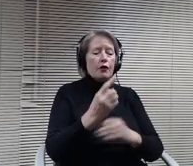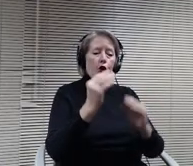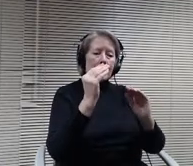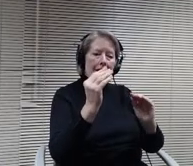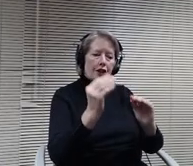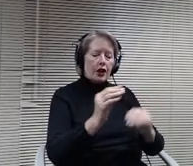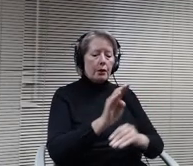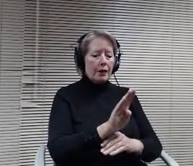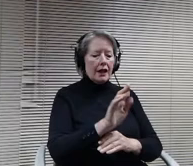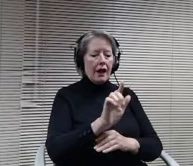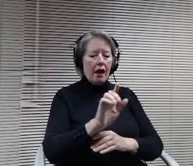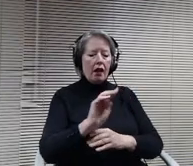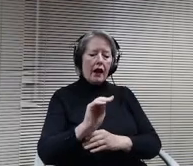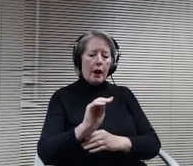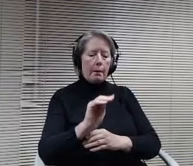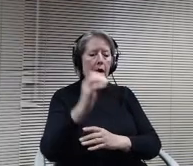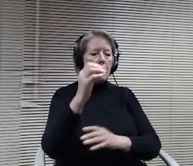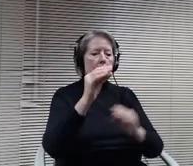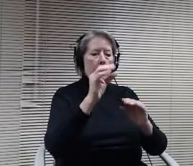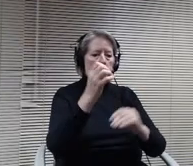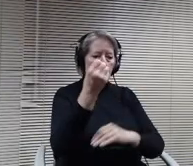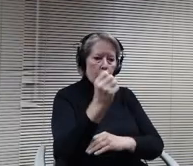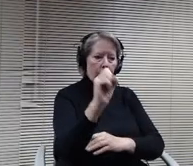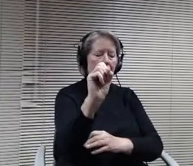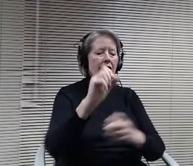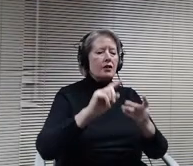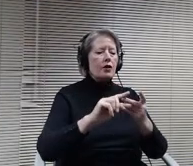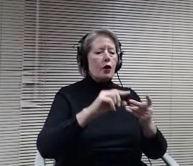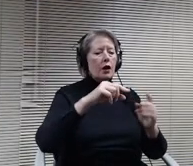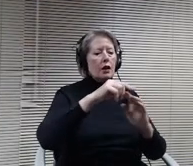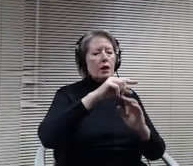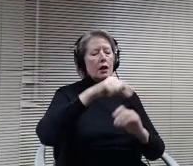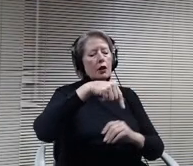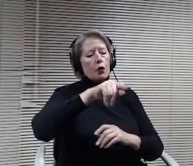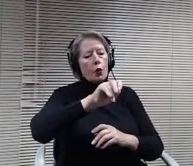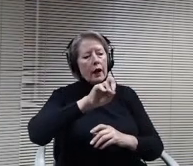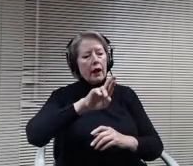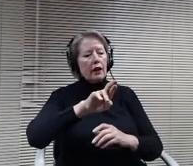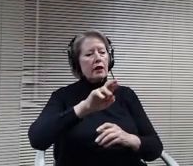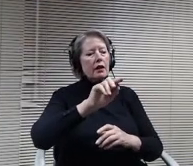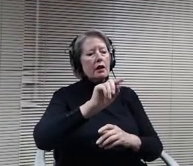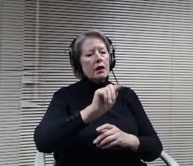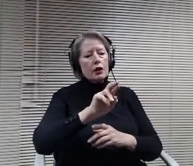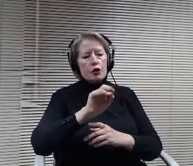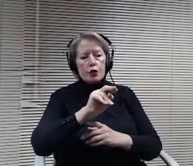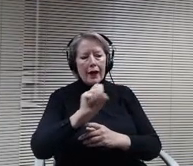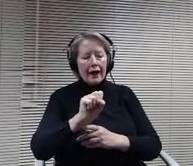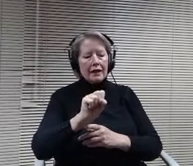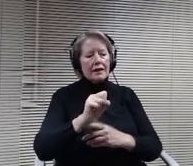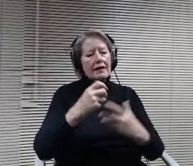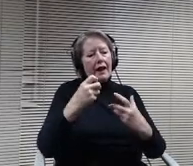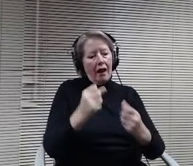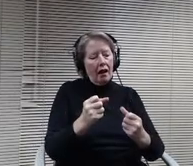health could label those topics controversial, requiring educators to bring in speakers with an opposing viewpoint that